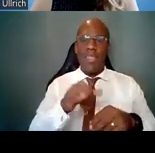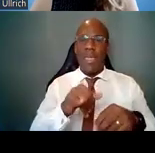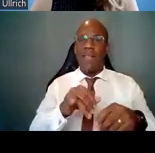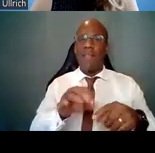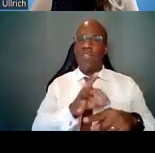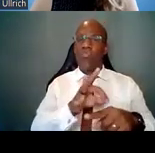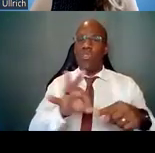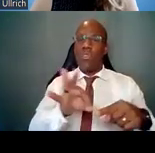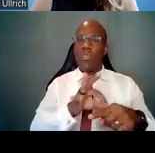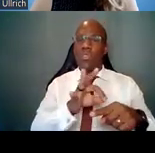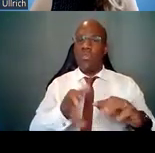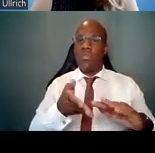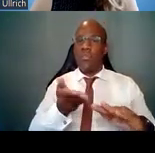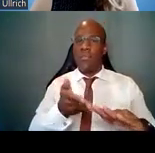searching for NIH grants